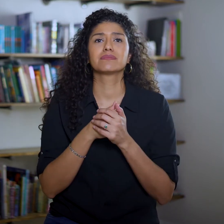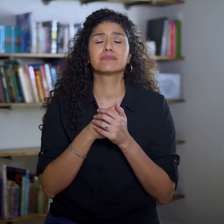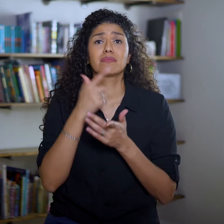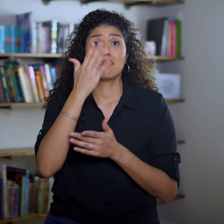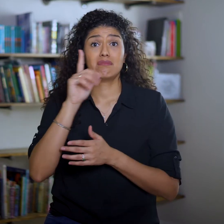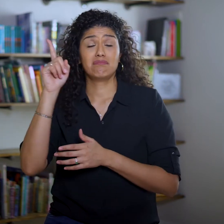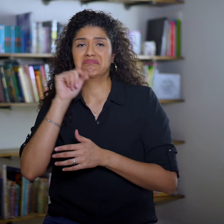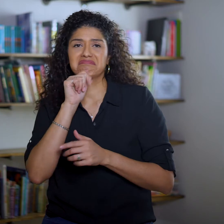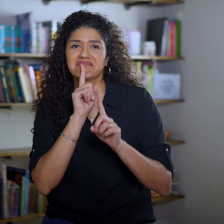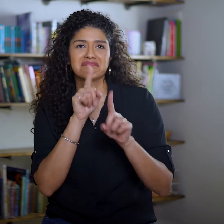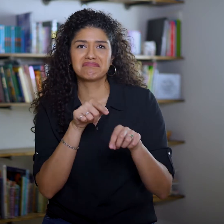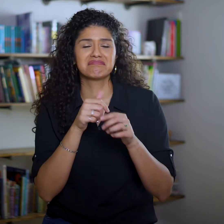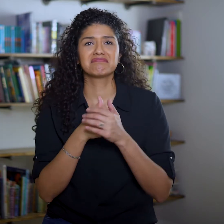God doesn’t reply.